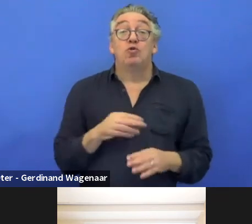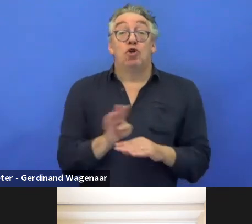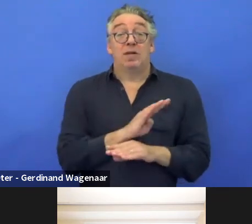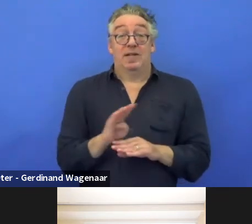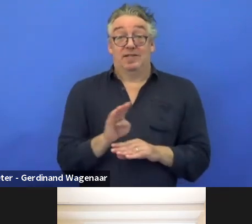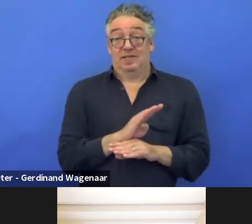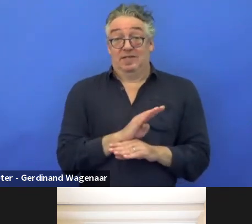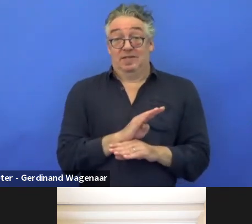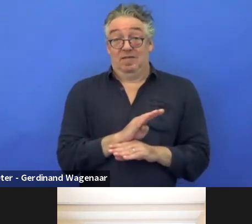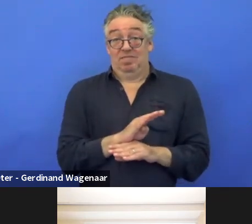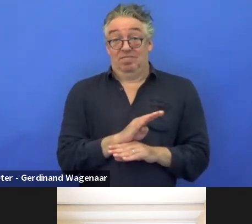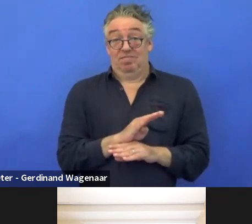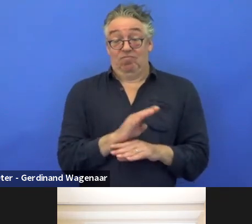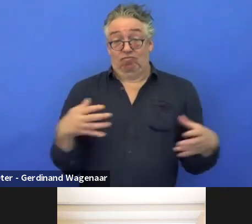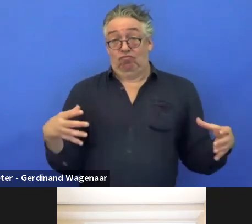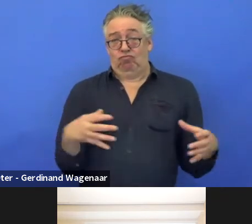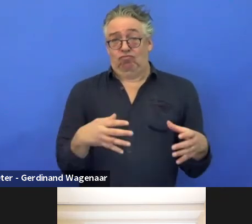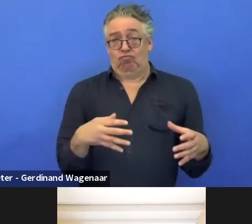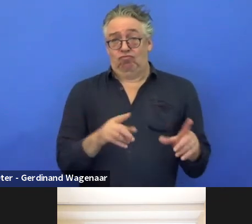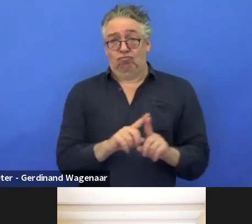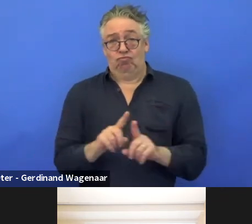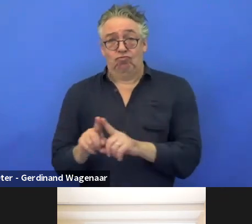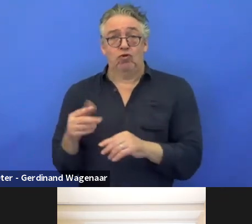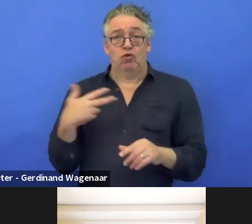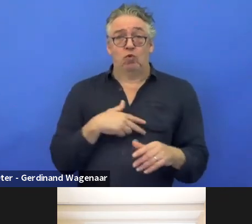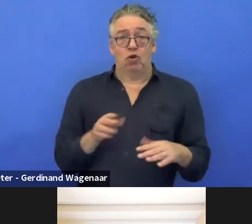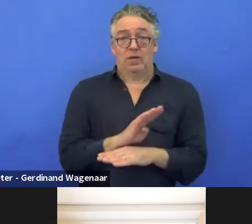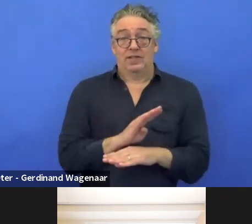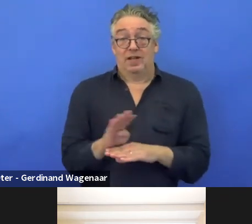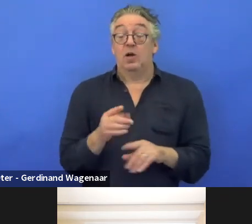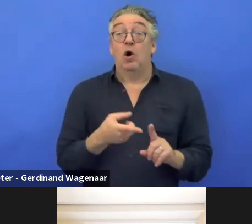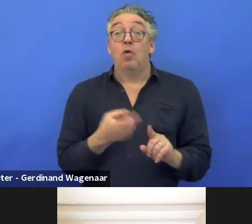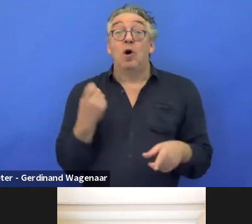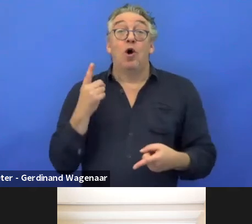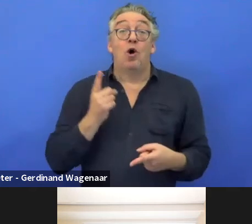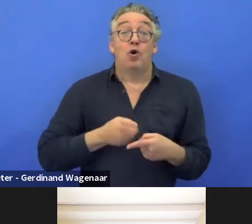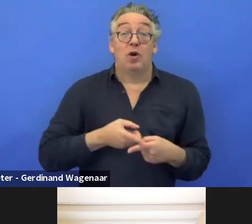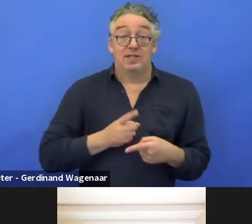We target all our activities and projects towards accessibility